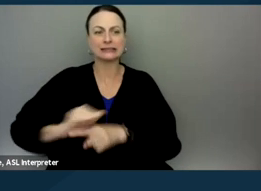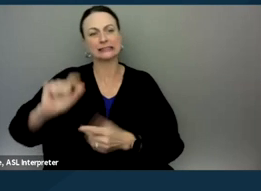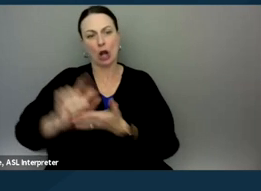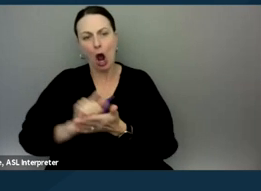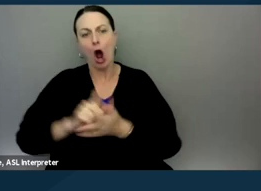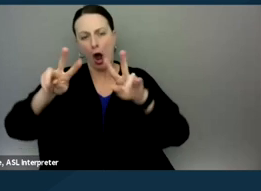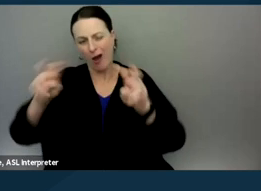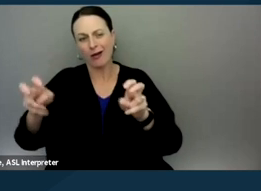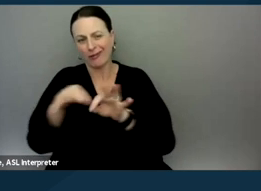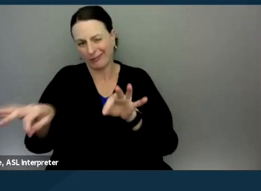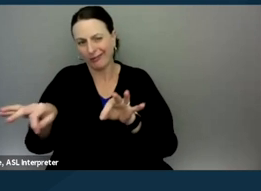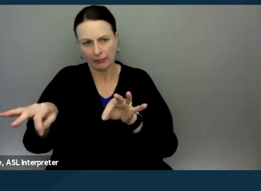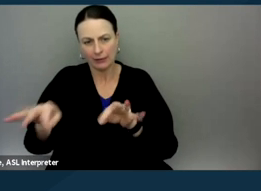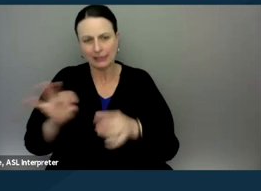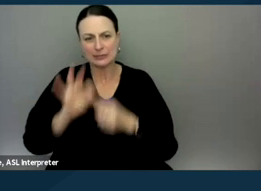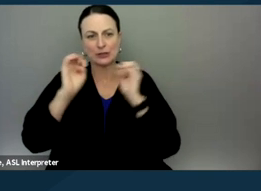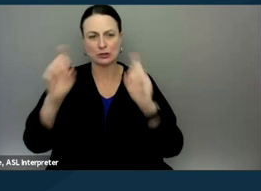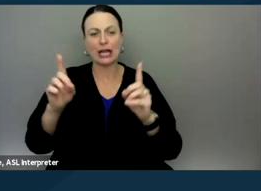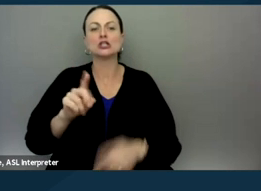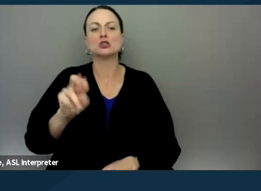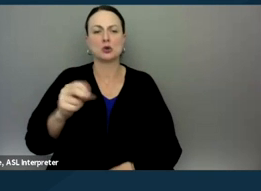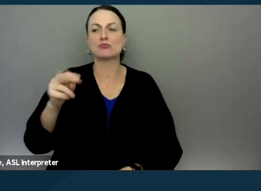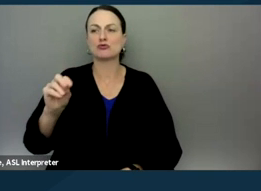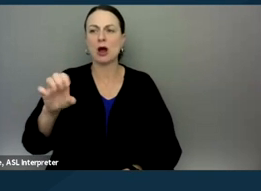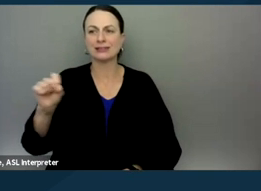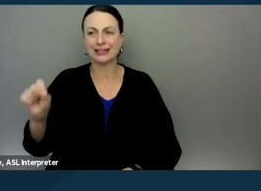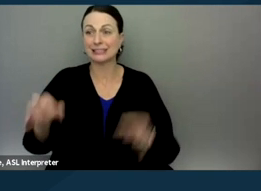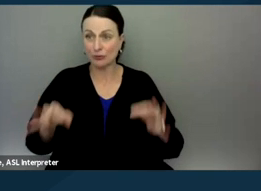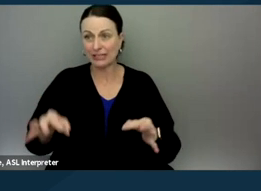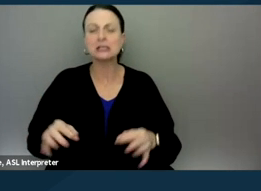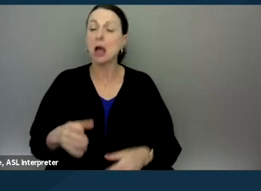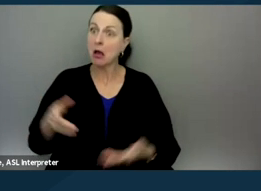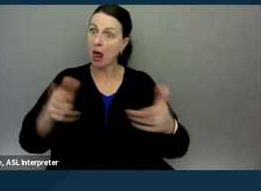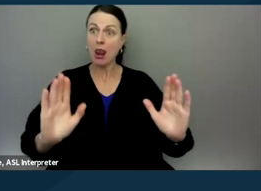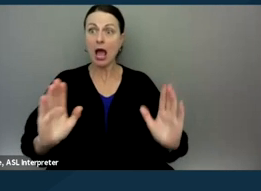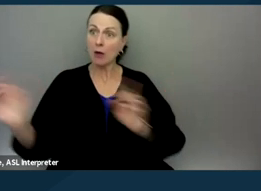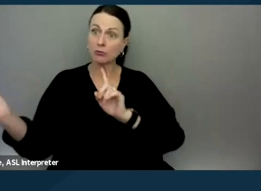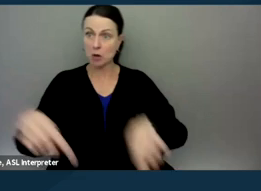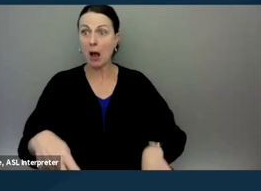because non-attorneys are allowed to be there in this adversarial context and you are allowed to speak.